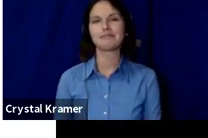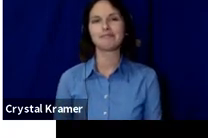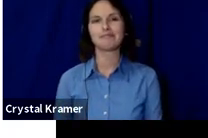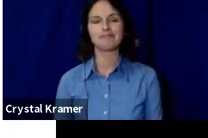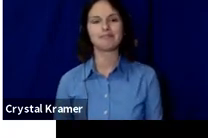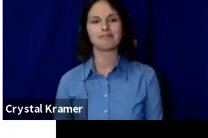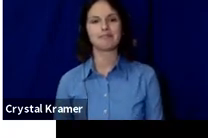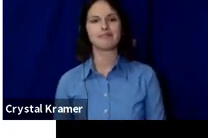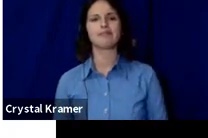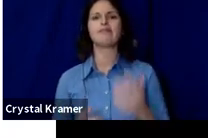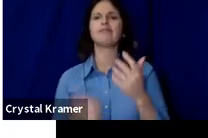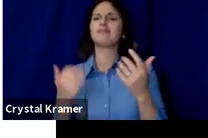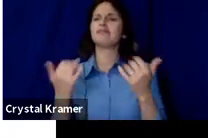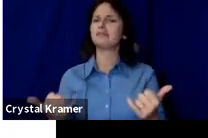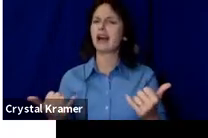So how should you crowdfund?